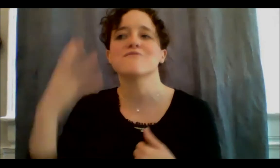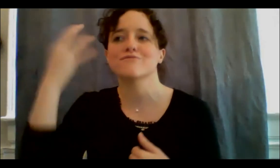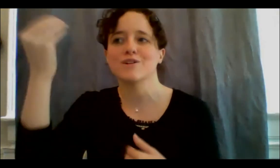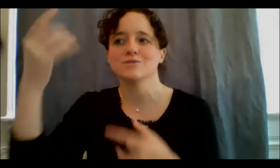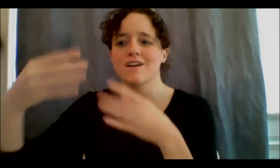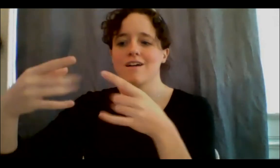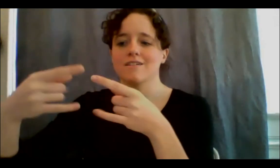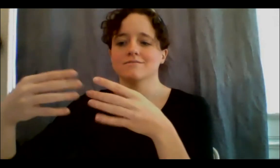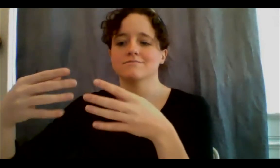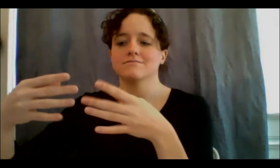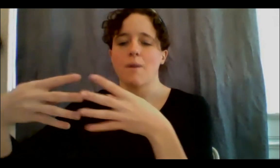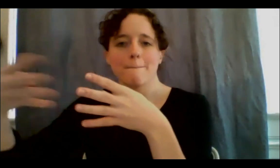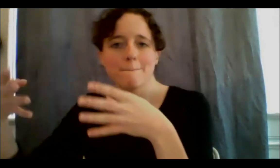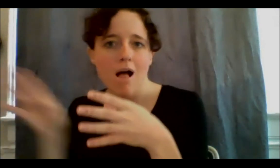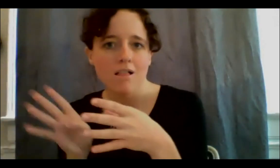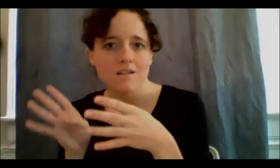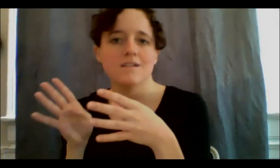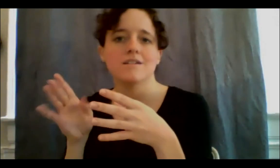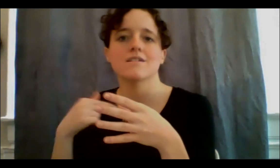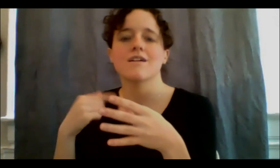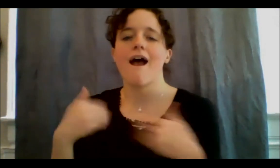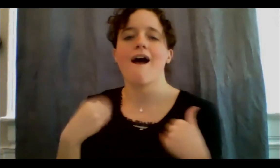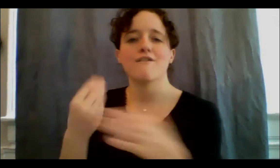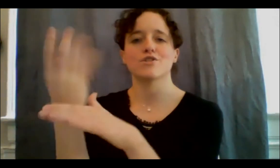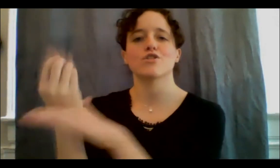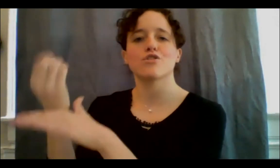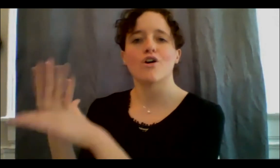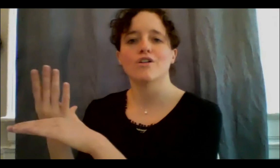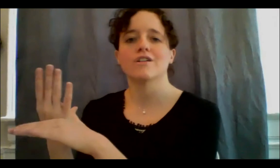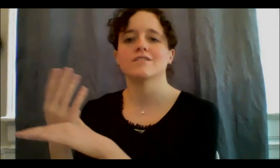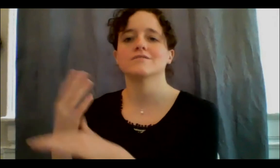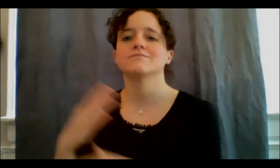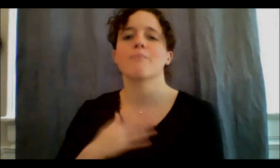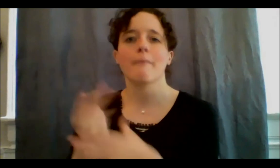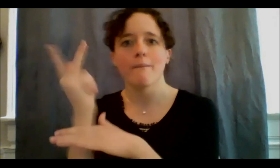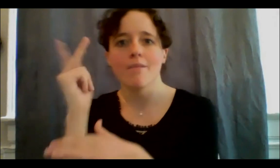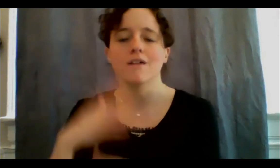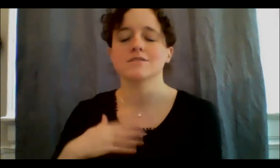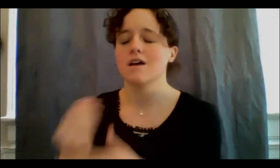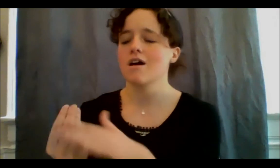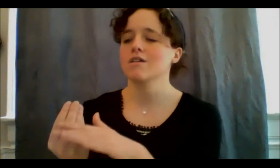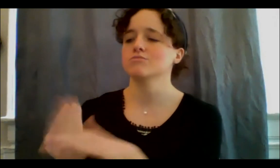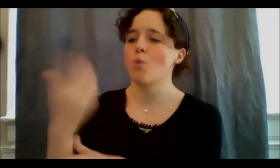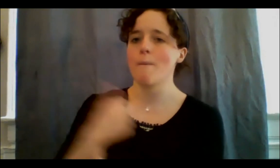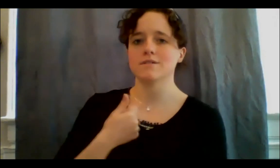that I eat! I grow kale, I grow tomatoes, I grow food and I feed my family with